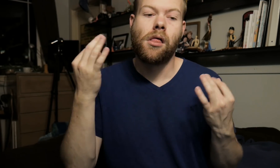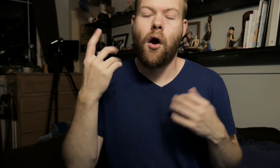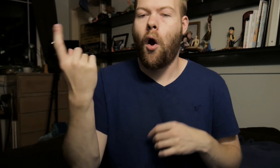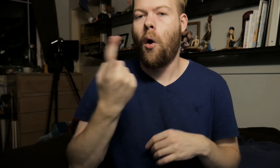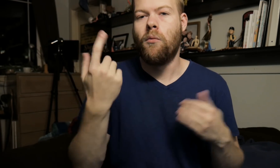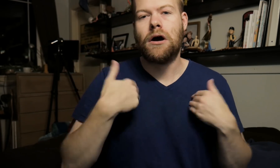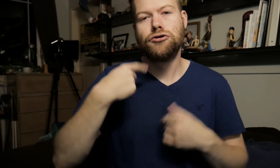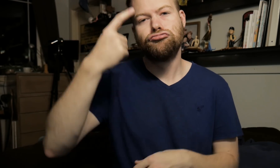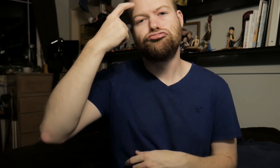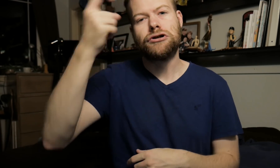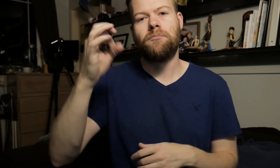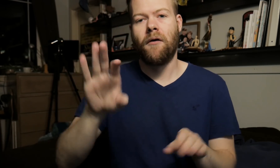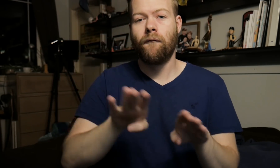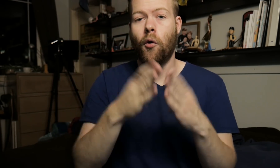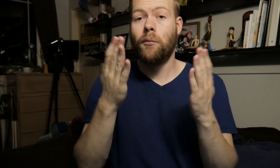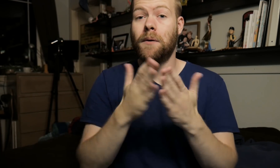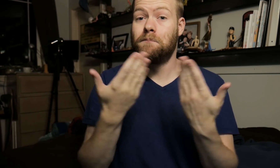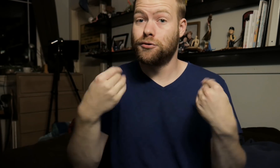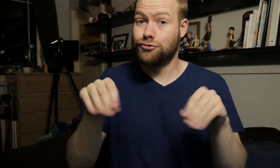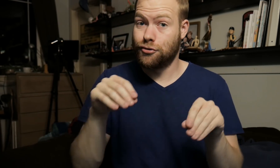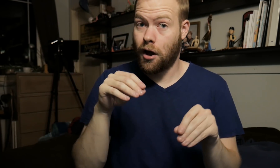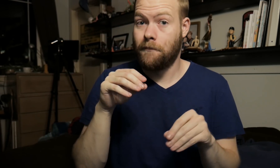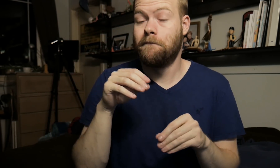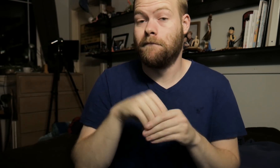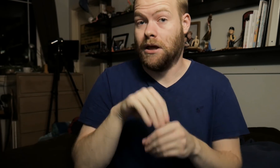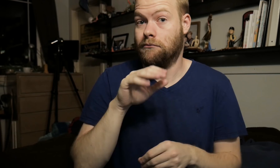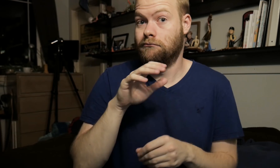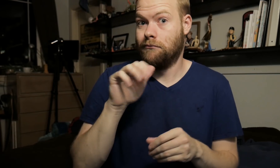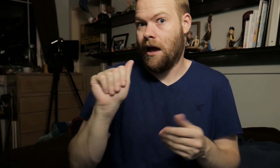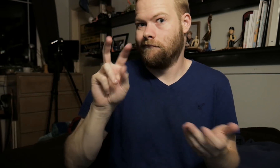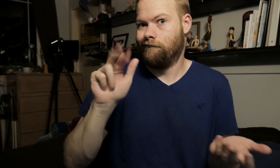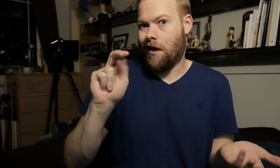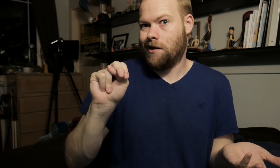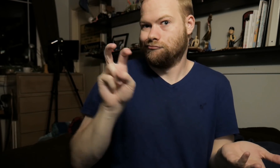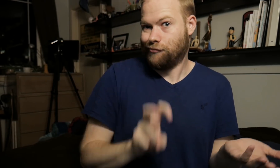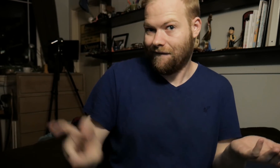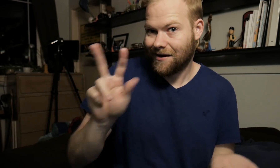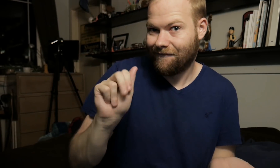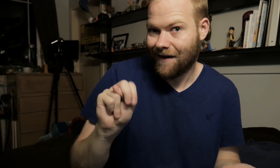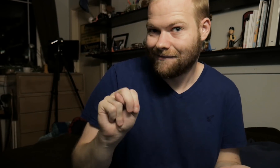She was thinking that she's always had a dream of opening a bookshop, in a van, a traveling van.